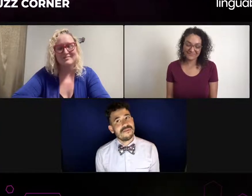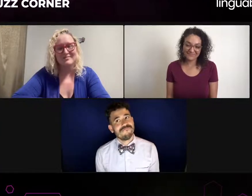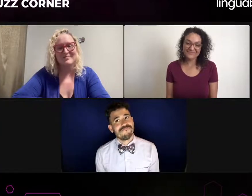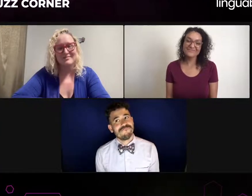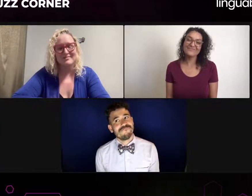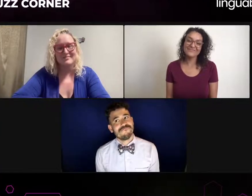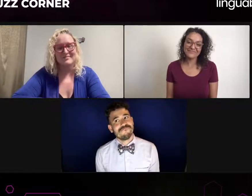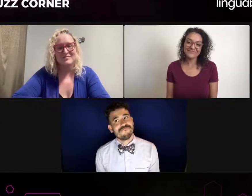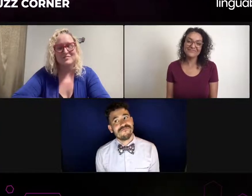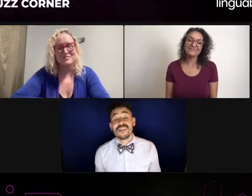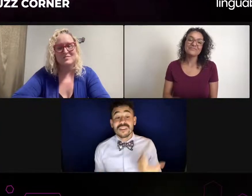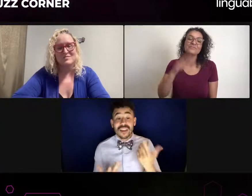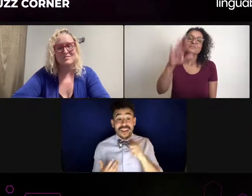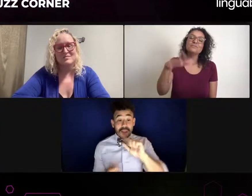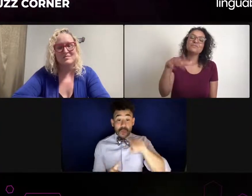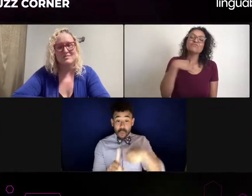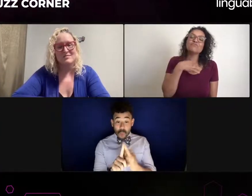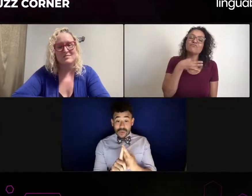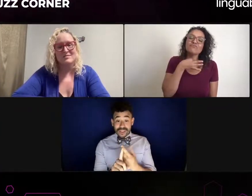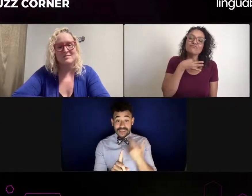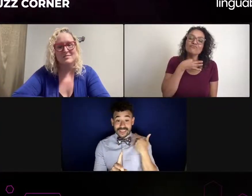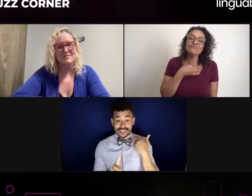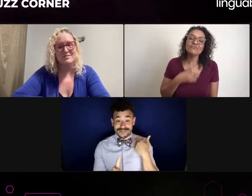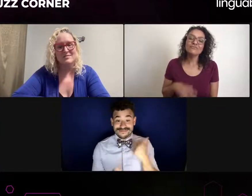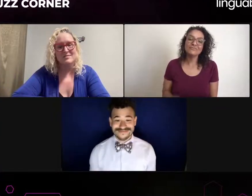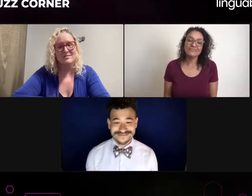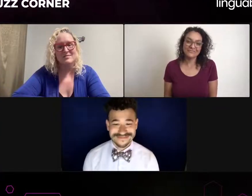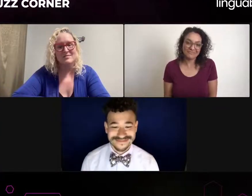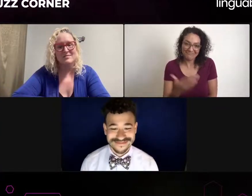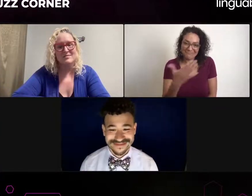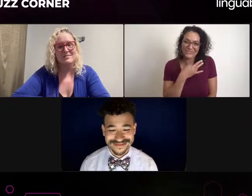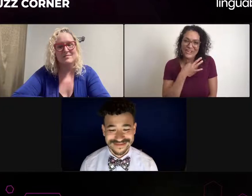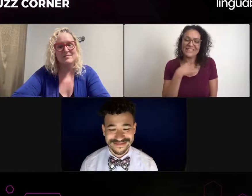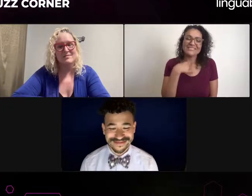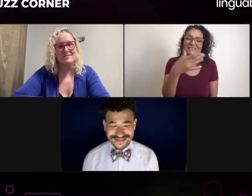I mean honestly, I'm just really excited to be here for Linguabee. That's the right sign?